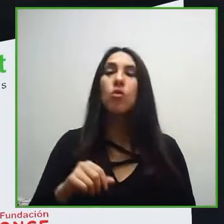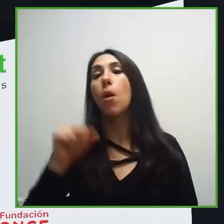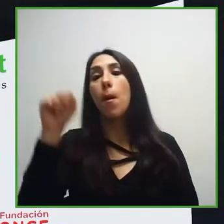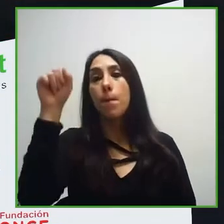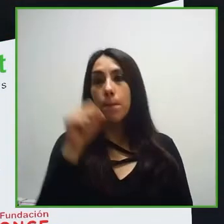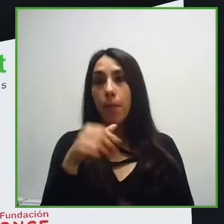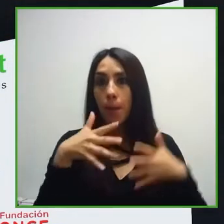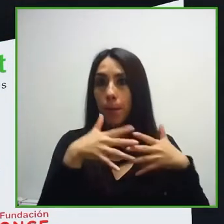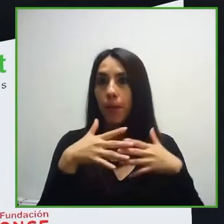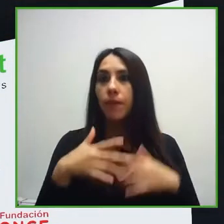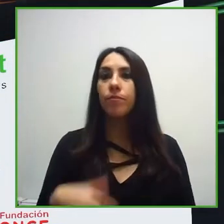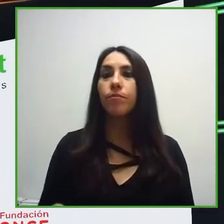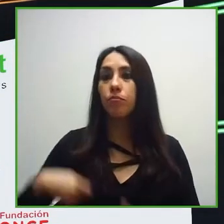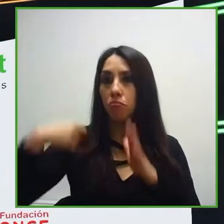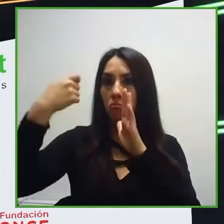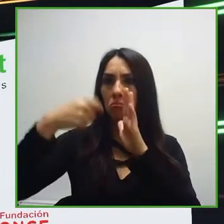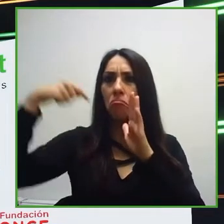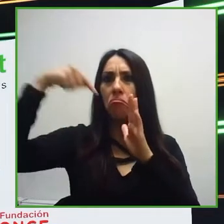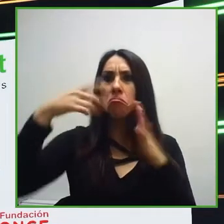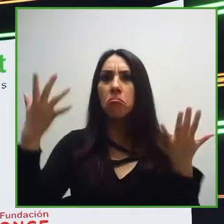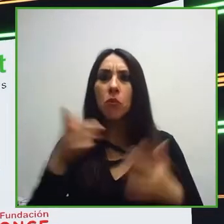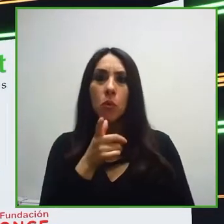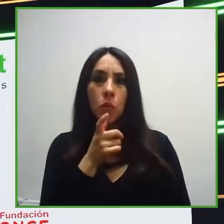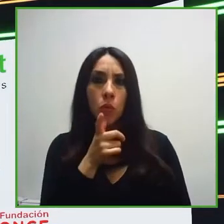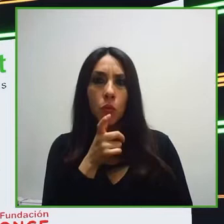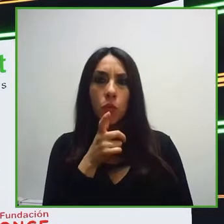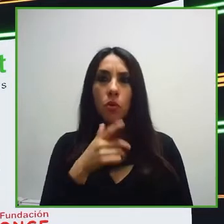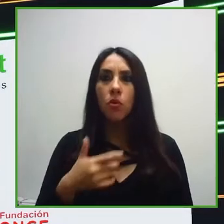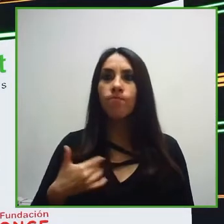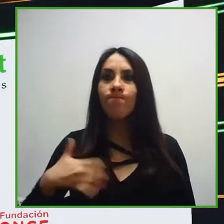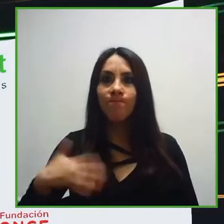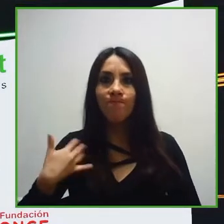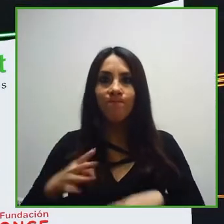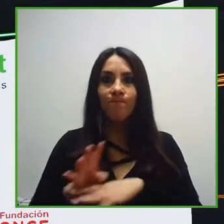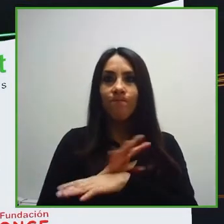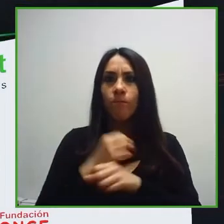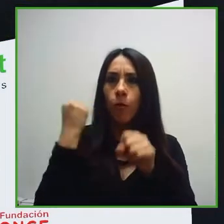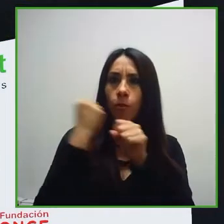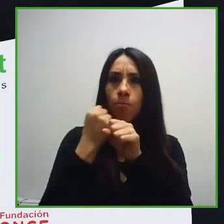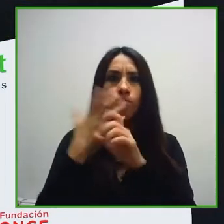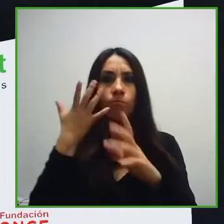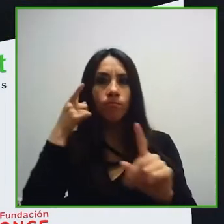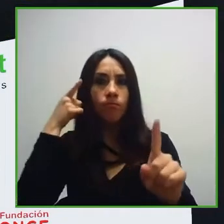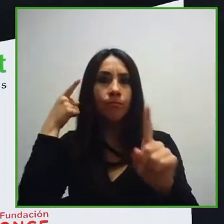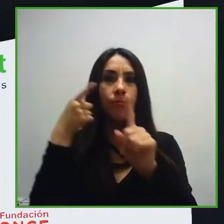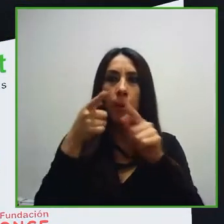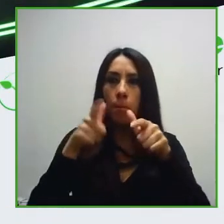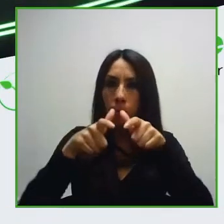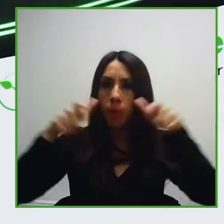we have the great task of expanding its mission for a world without barriers for the